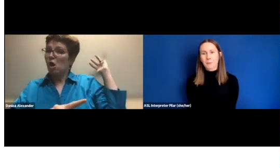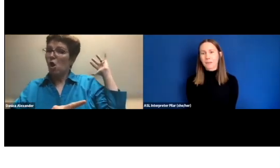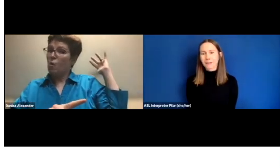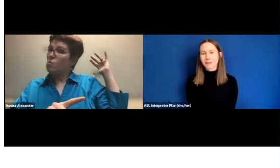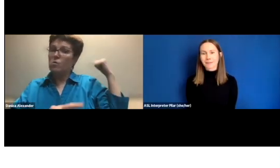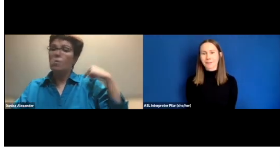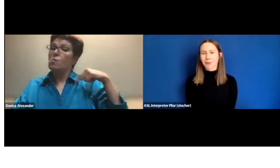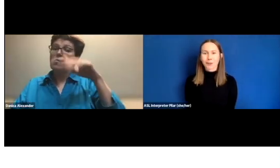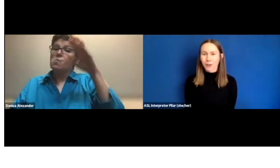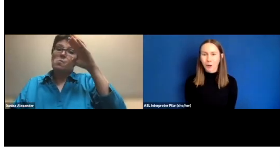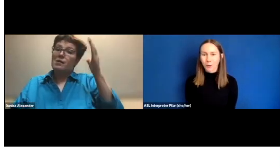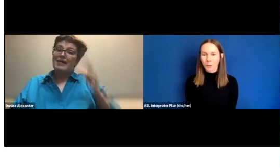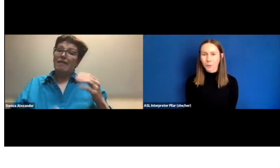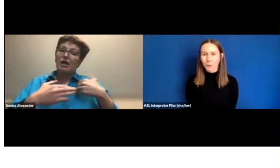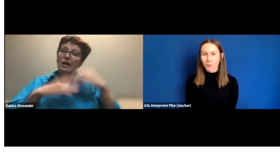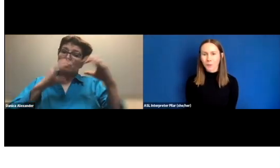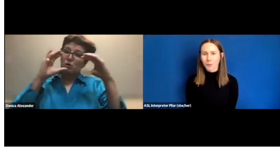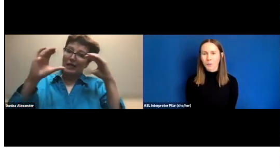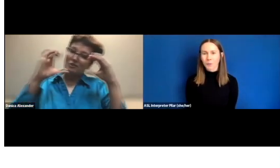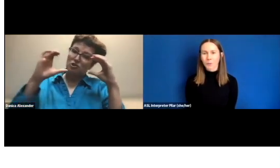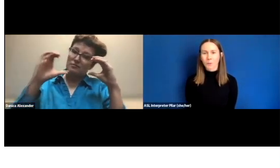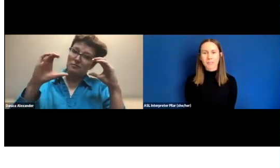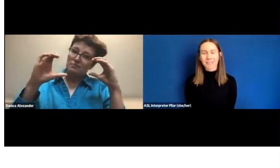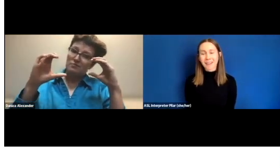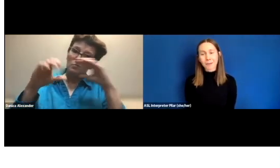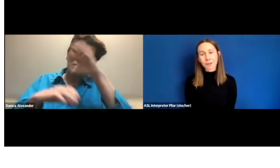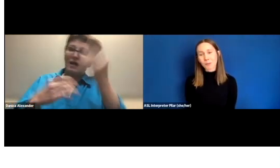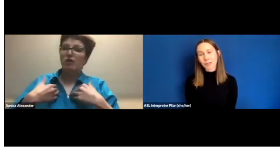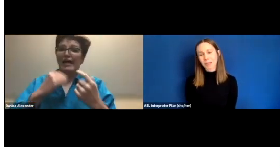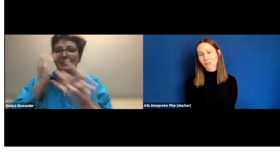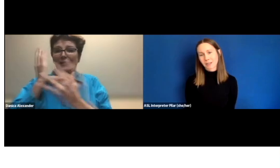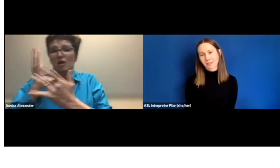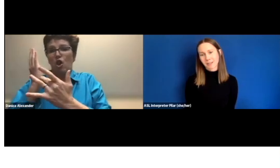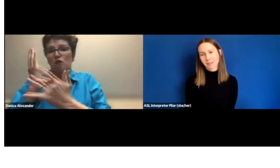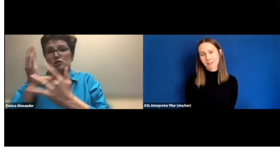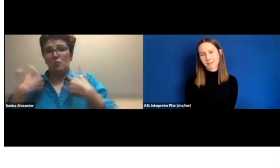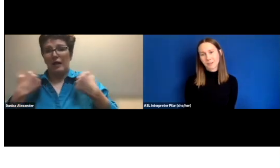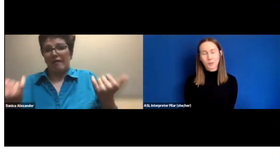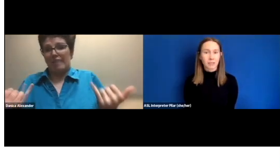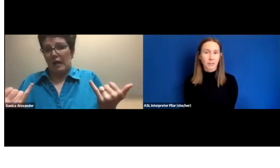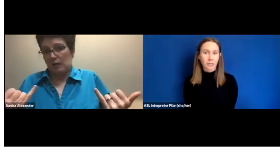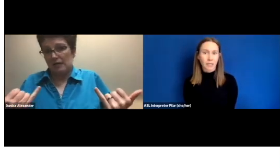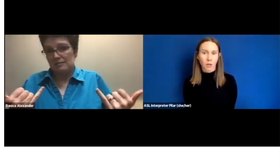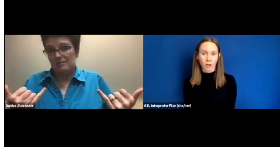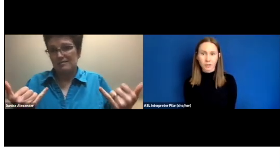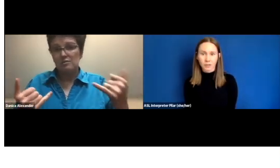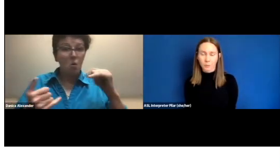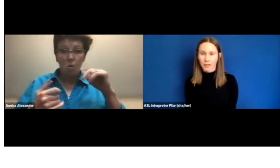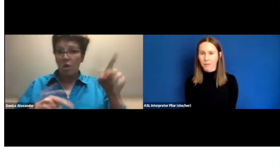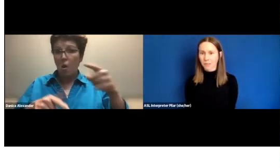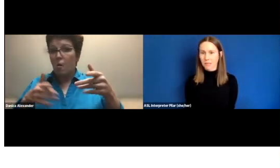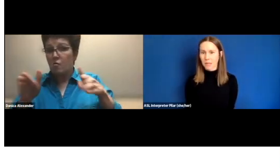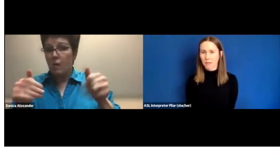that because long ago, we didn't have communication access, we didn't have the technology that we have today.